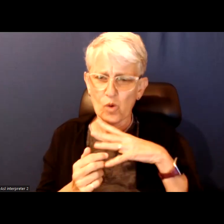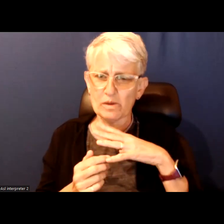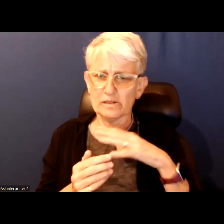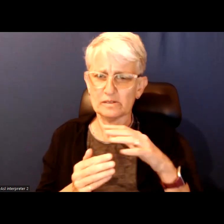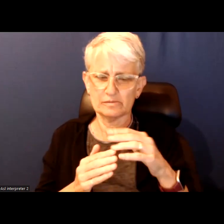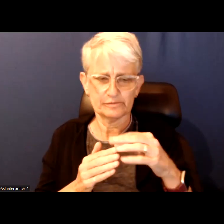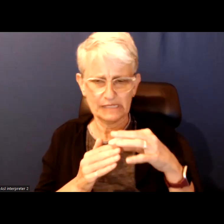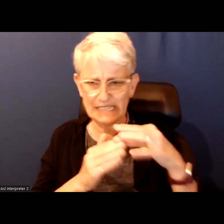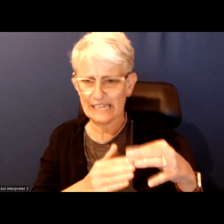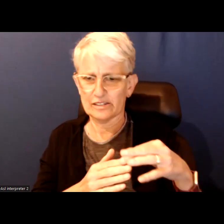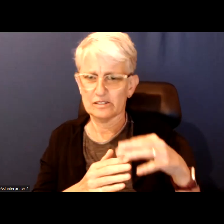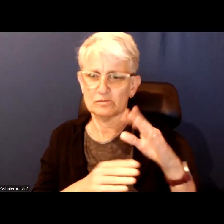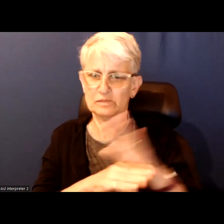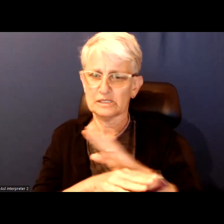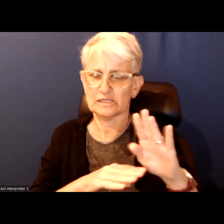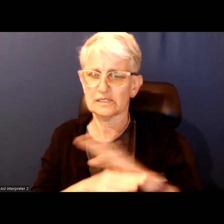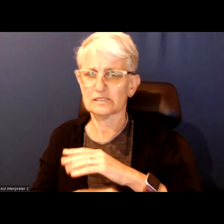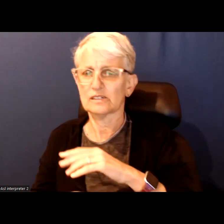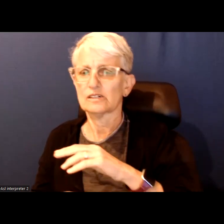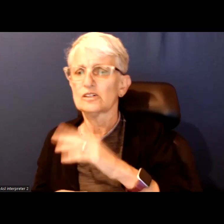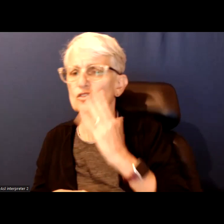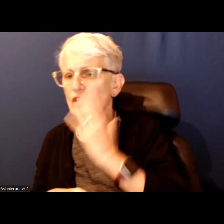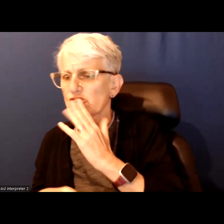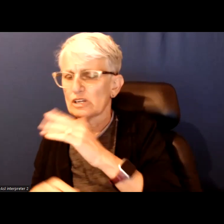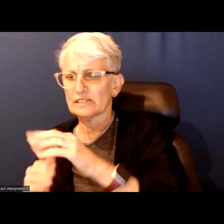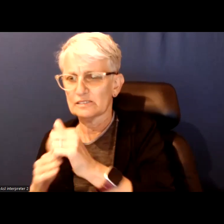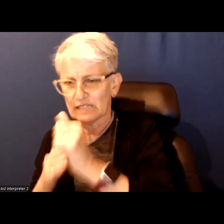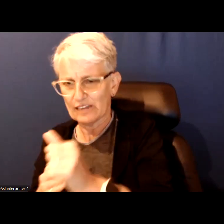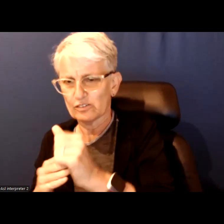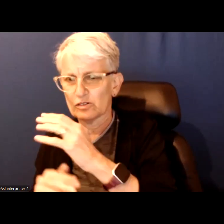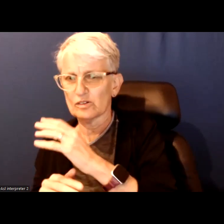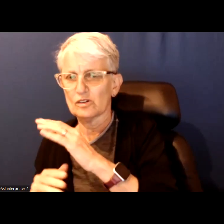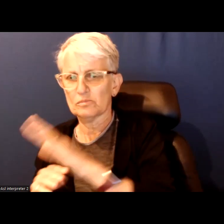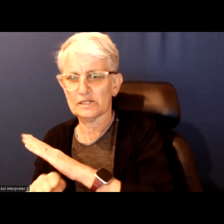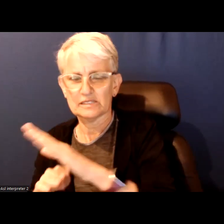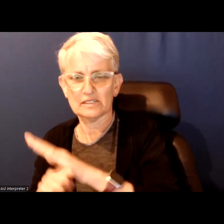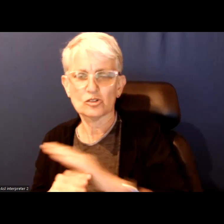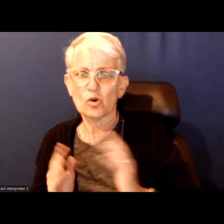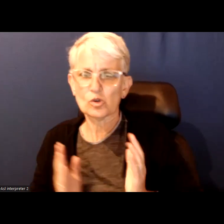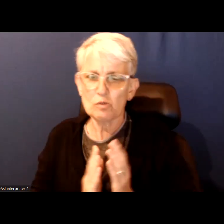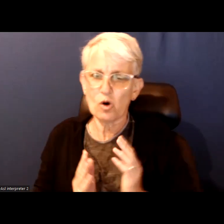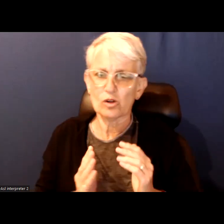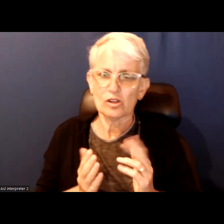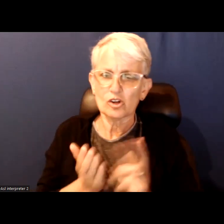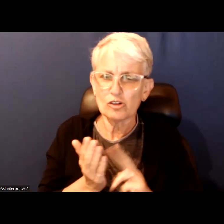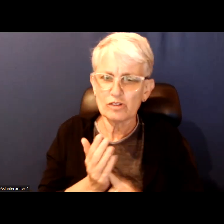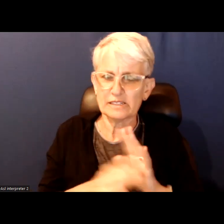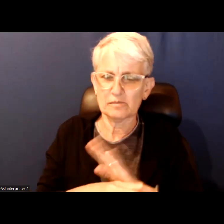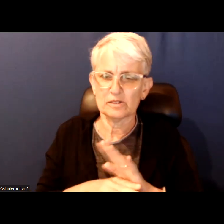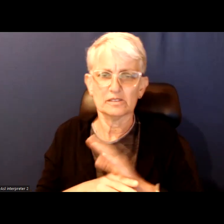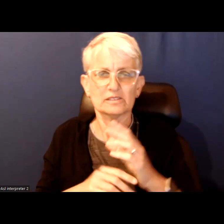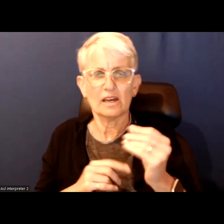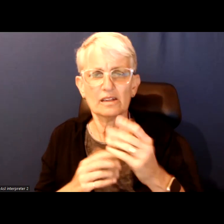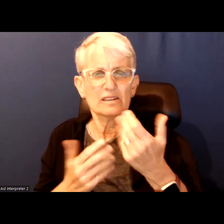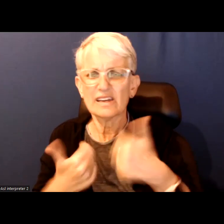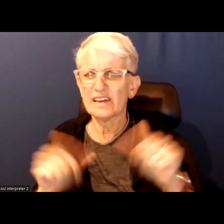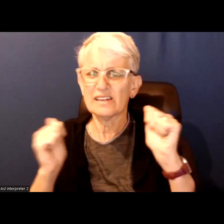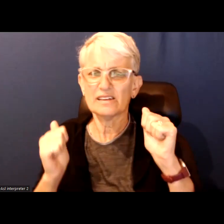to racialized headed firms must go to smaller contracting firms and that any seed project